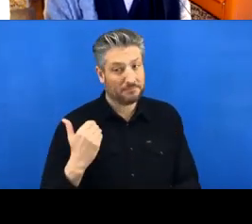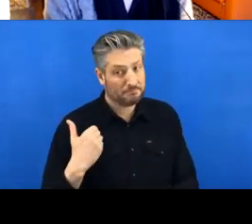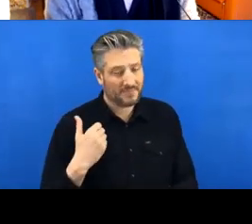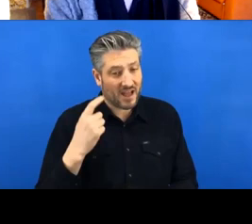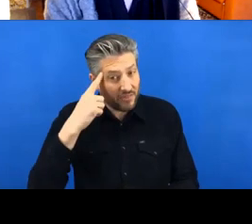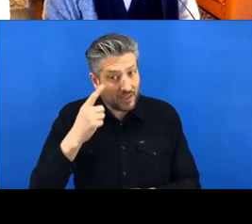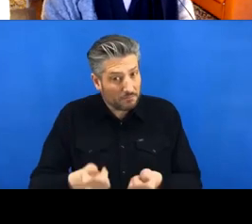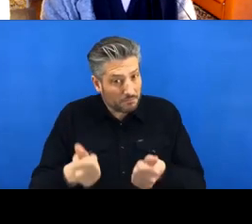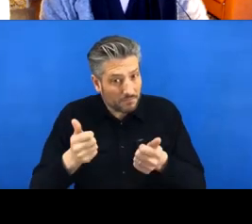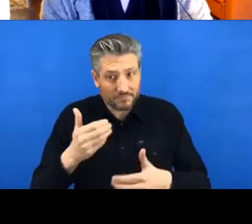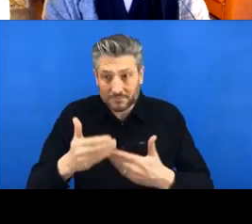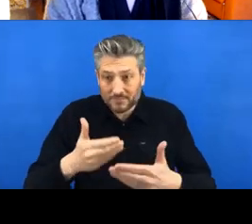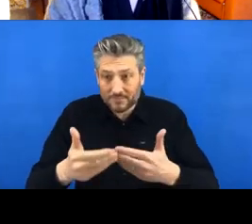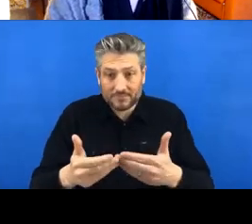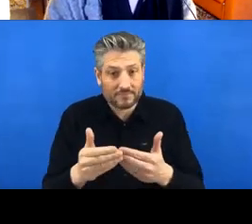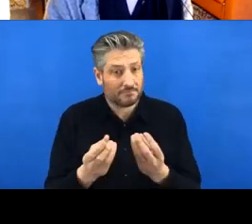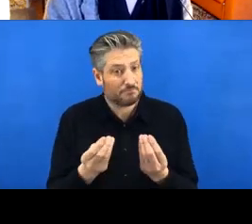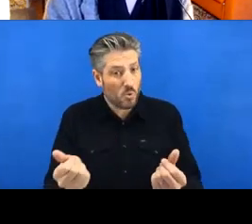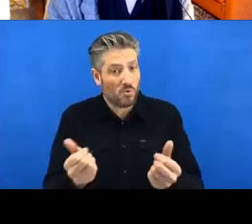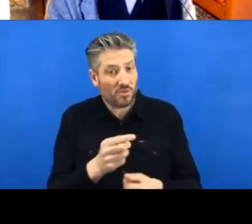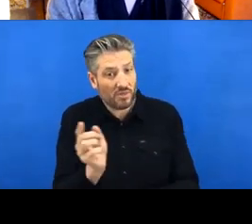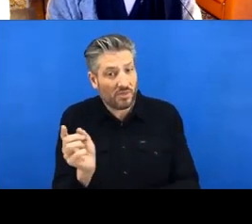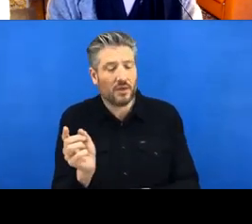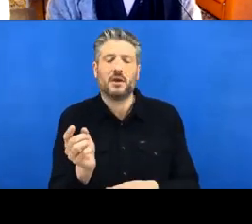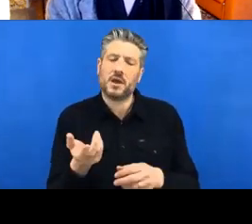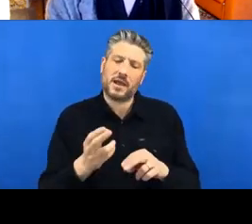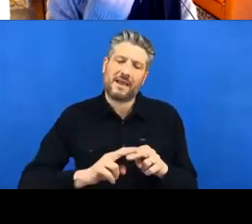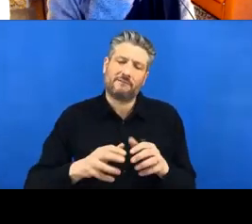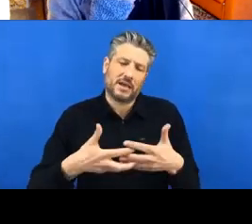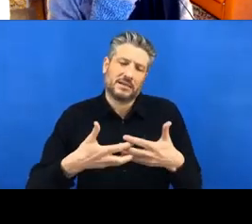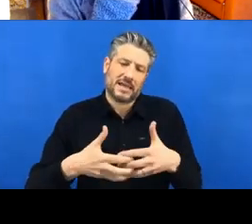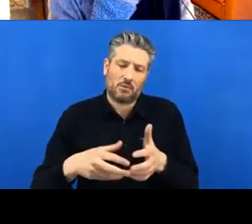of technical issues during the presentation with installation or anything like that,